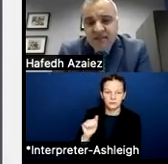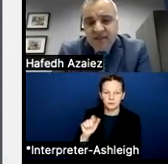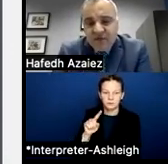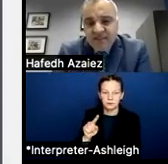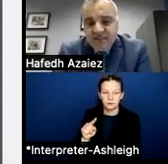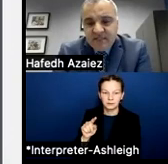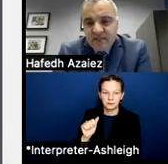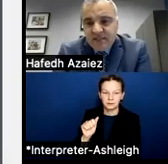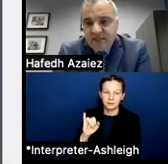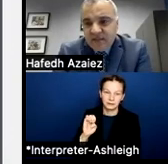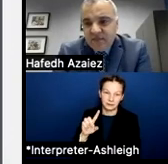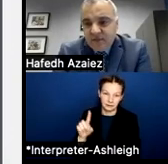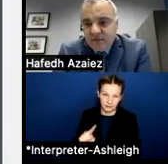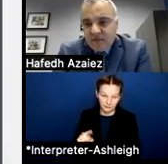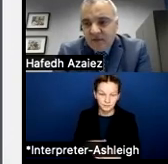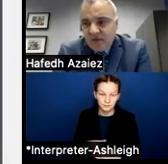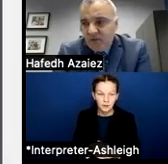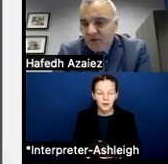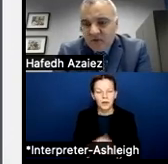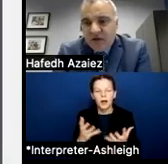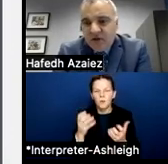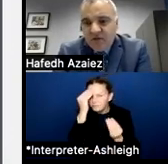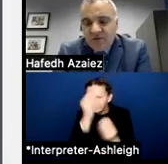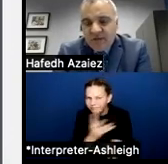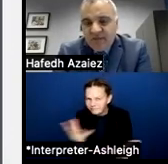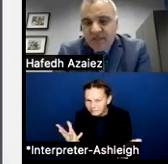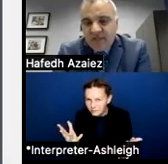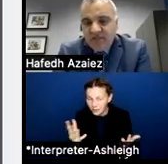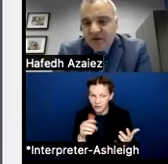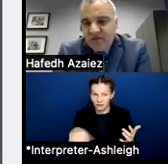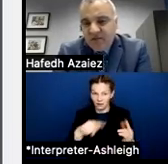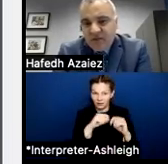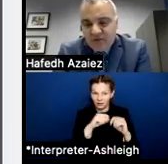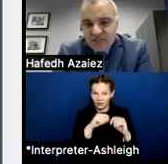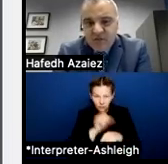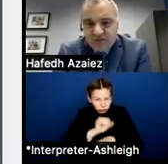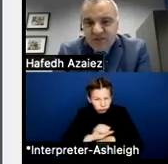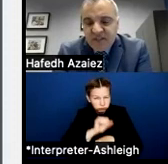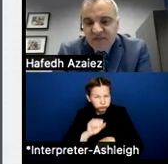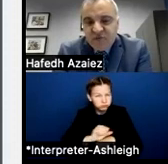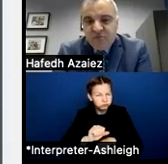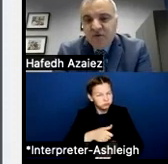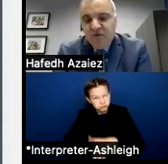that, obviously, the team worked really hard to make this a possibility. Obviously, we're very thankful to our board